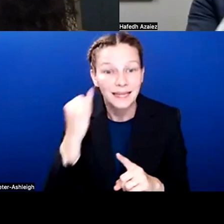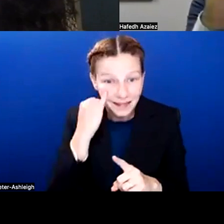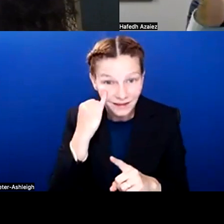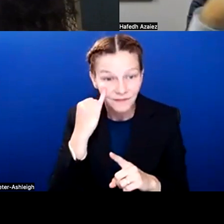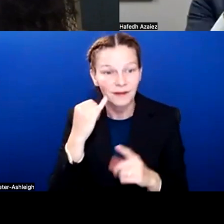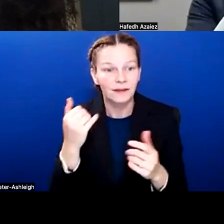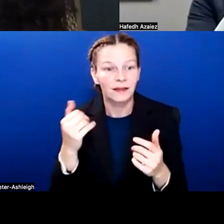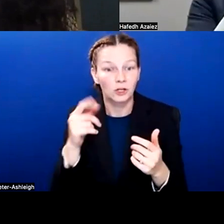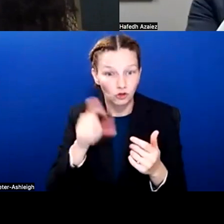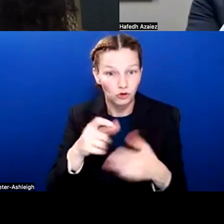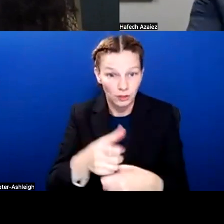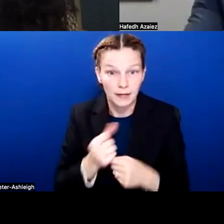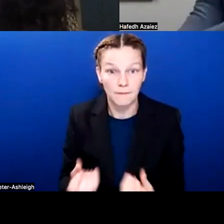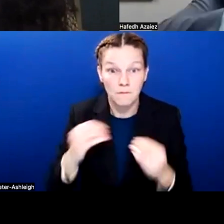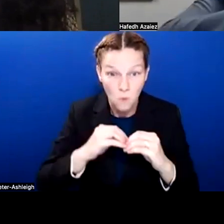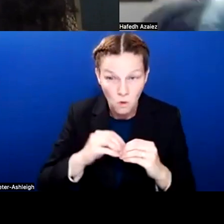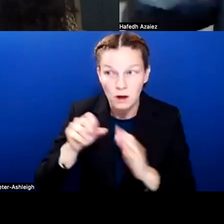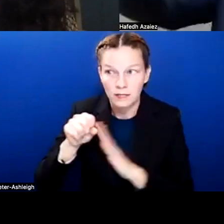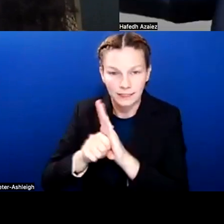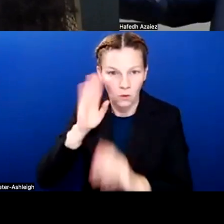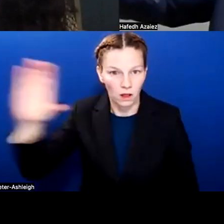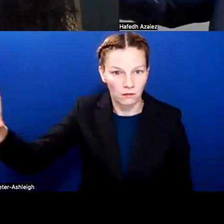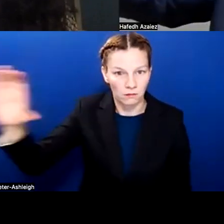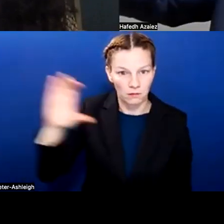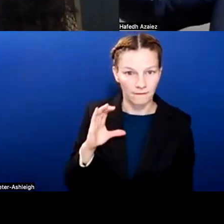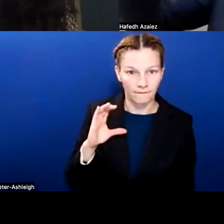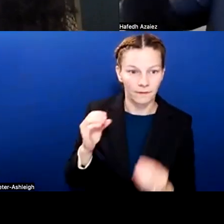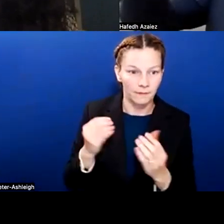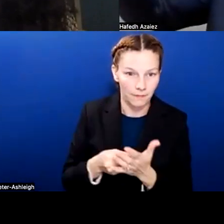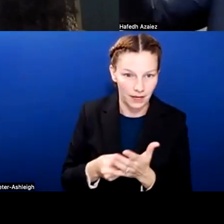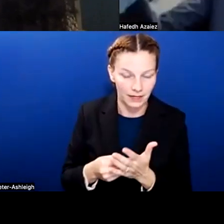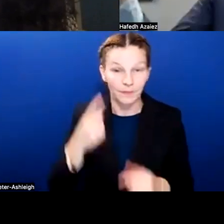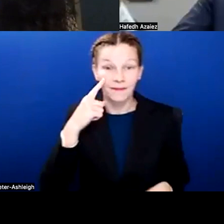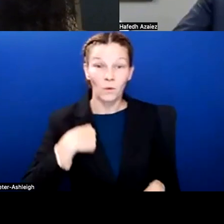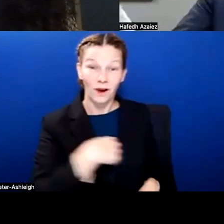So in our case, we send money to the state. In other school district,